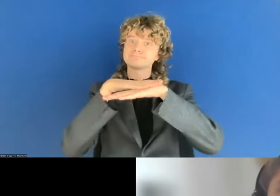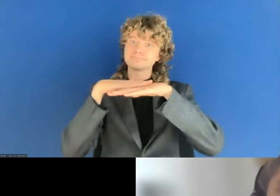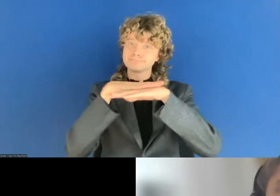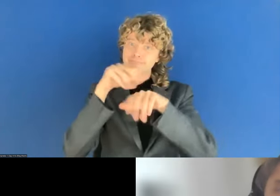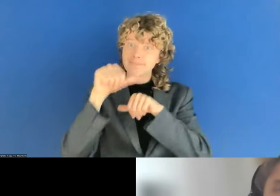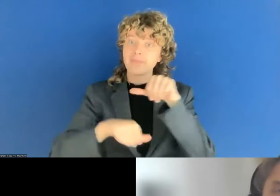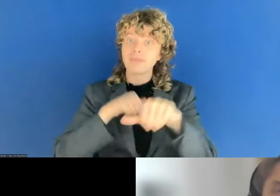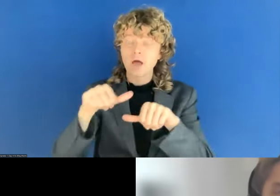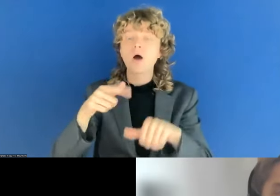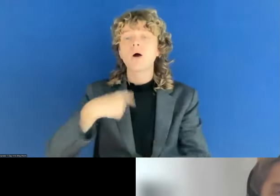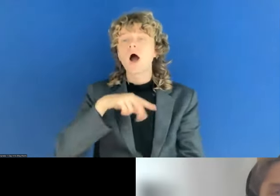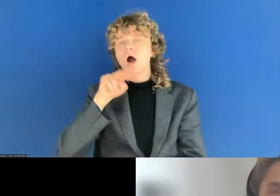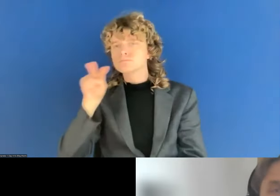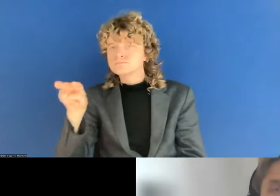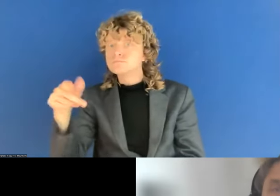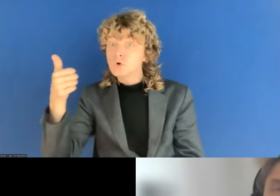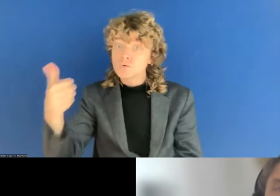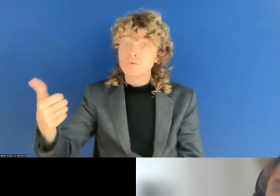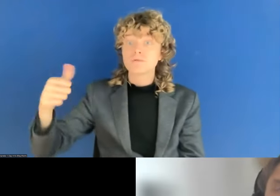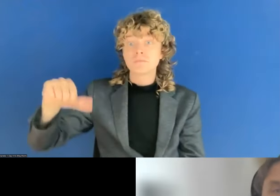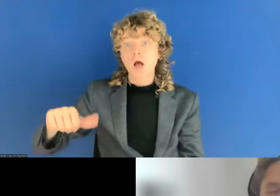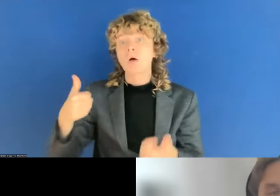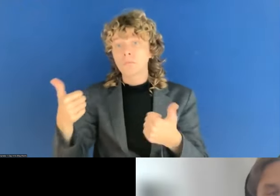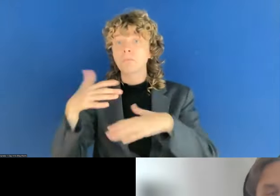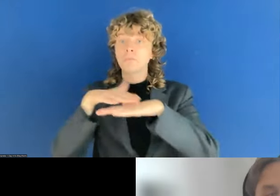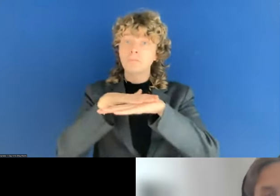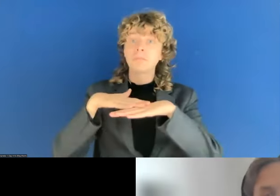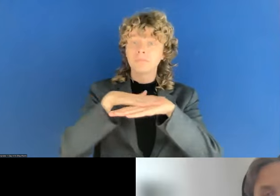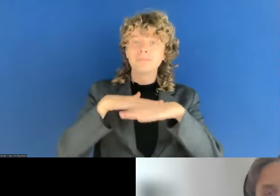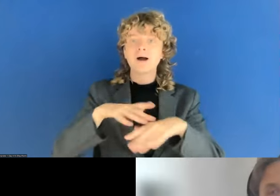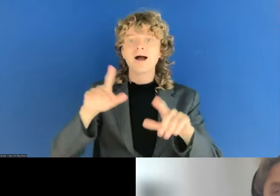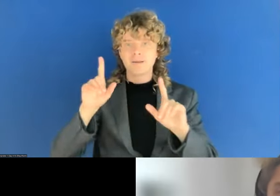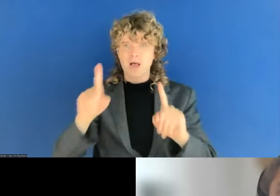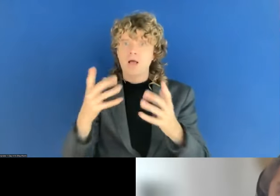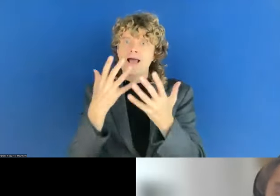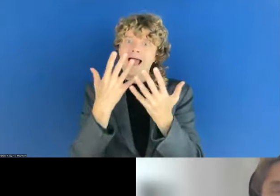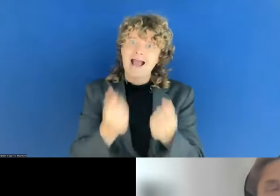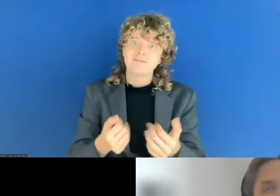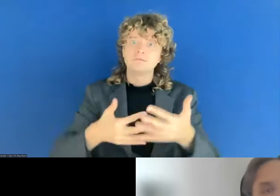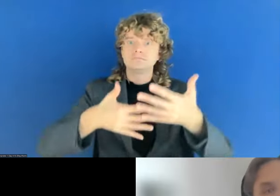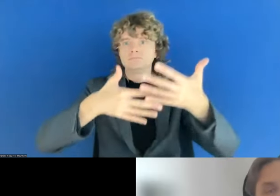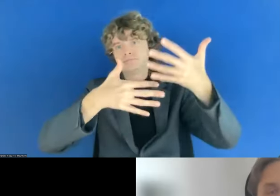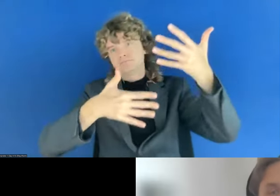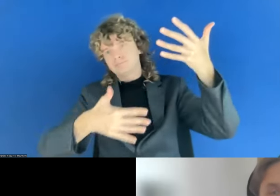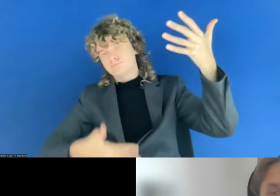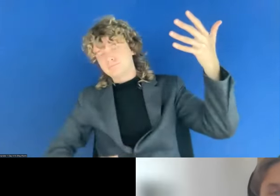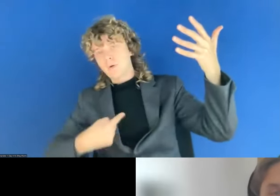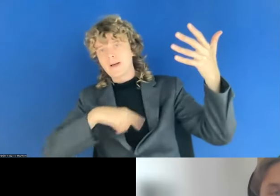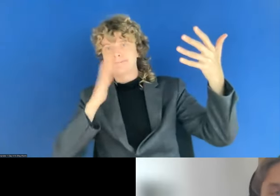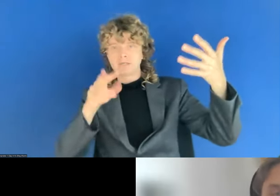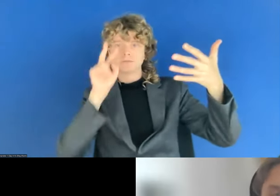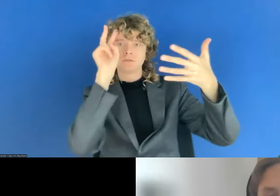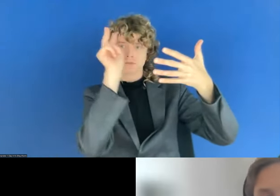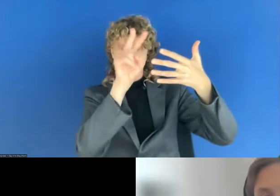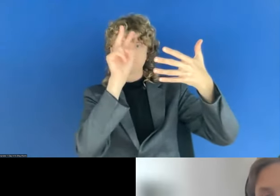we see there's so many questions in the public sector bodies and we just want to